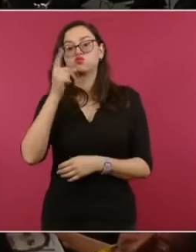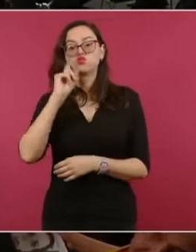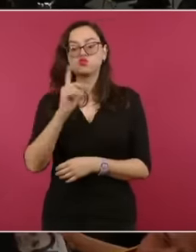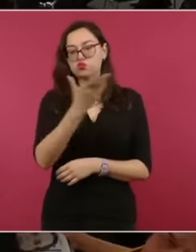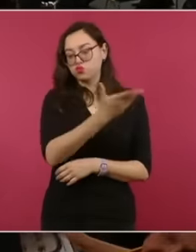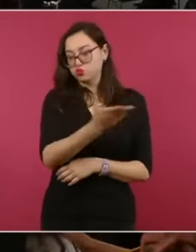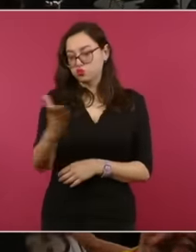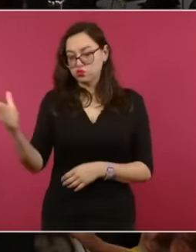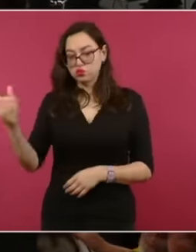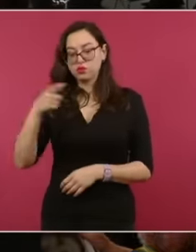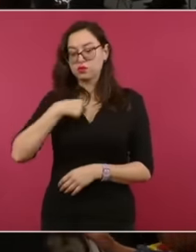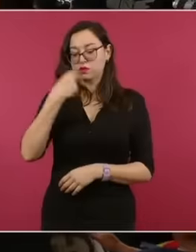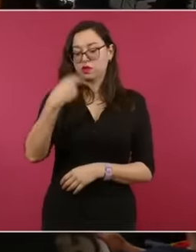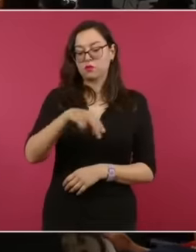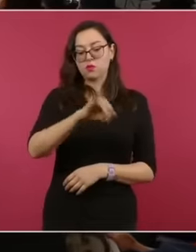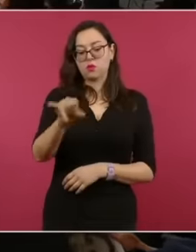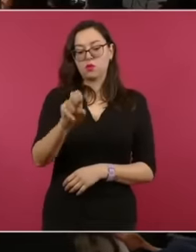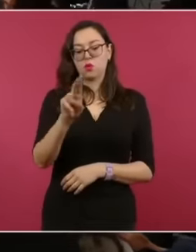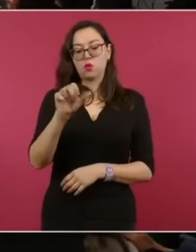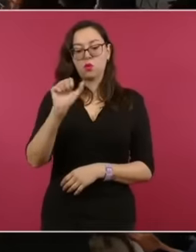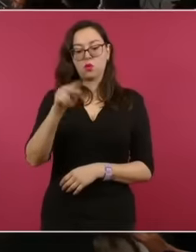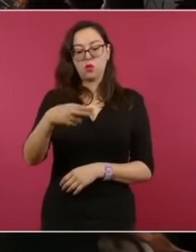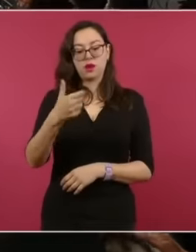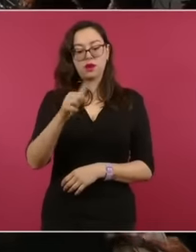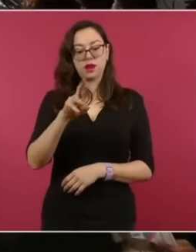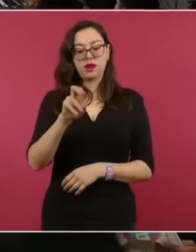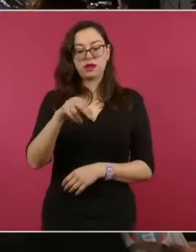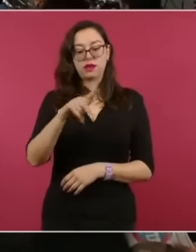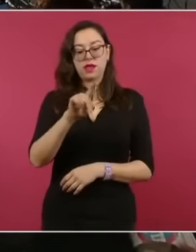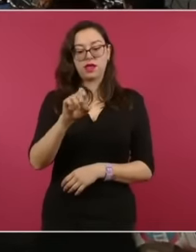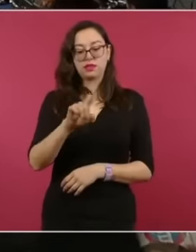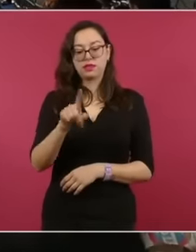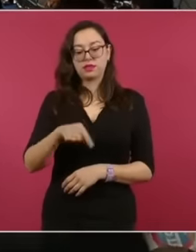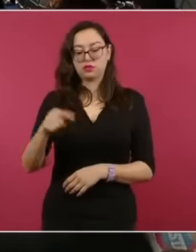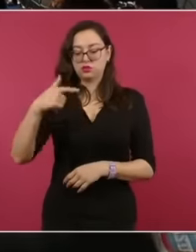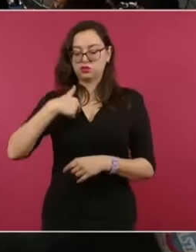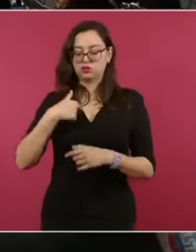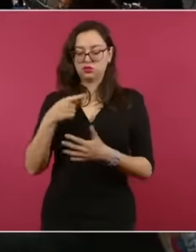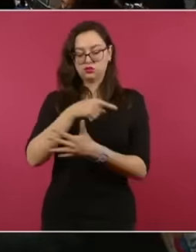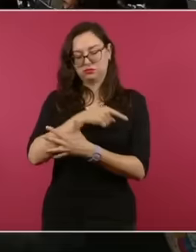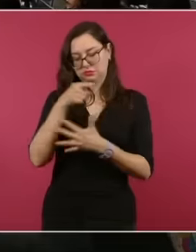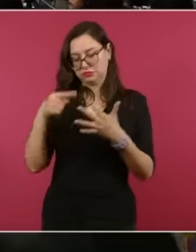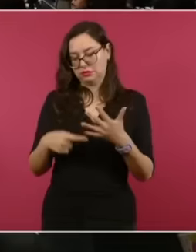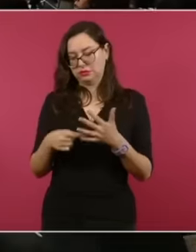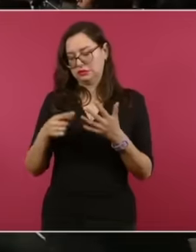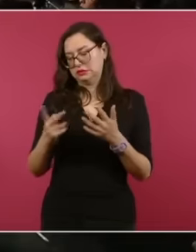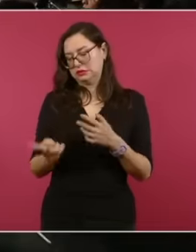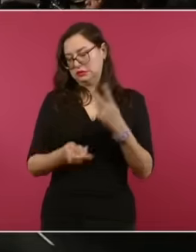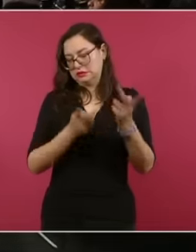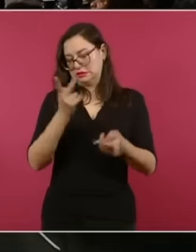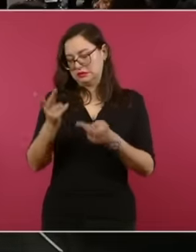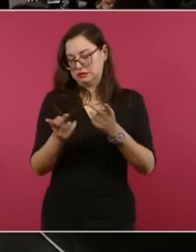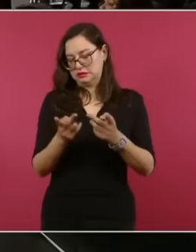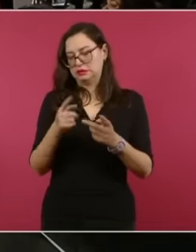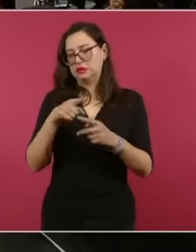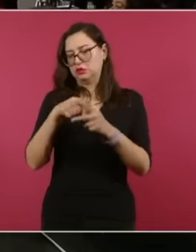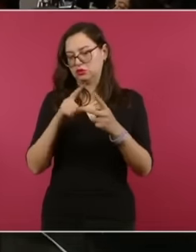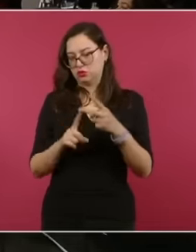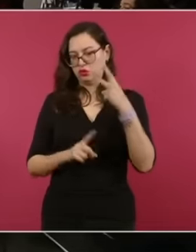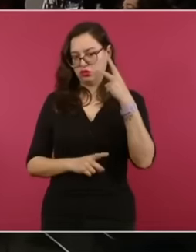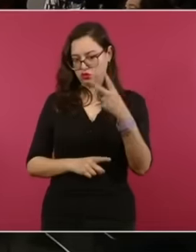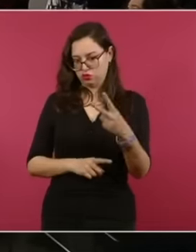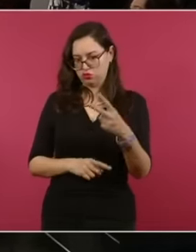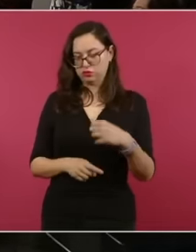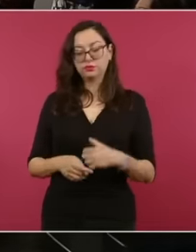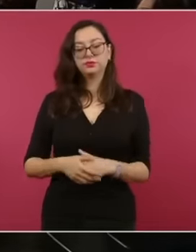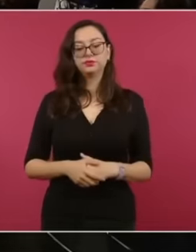the Tabasco cardboard group today Quintana Roy Campeche today ask you two two things in specific, one